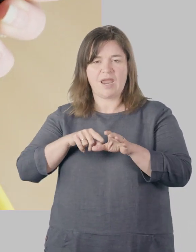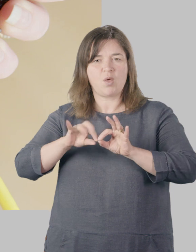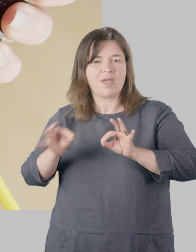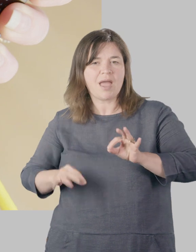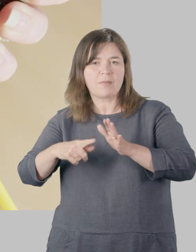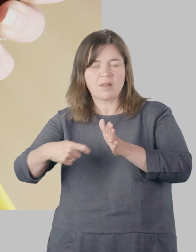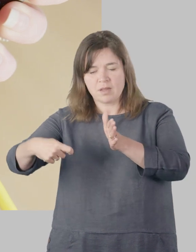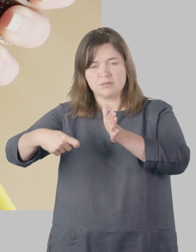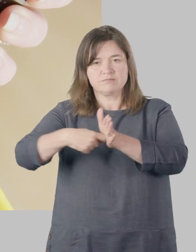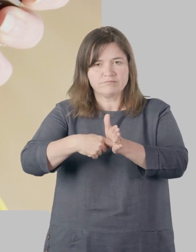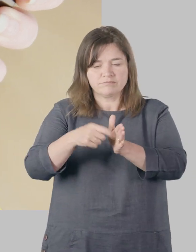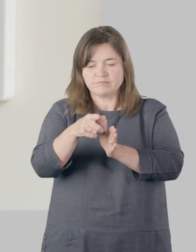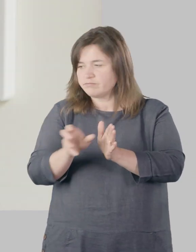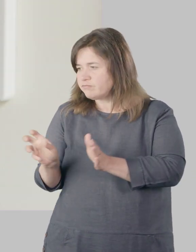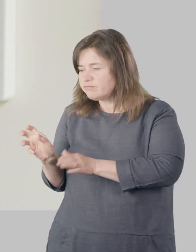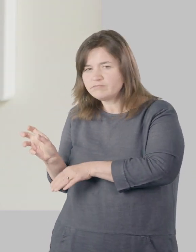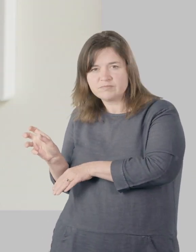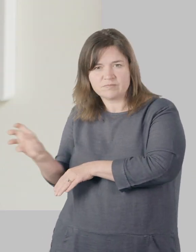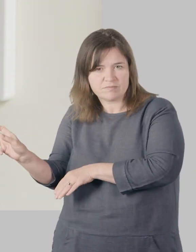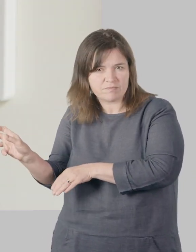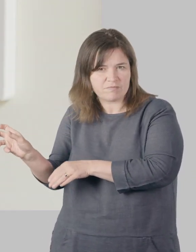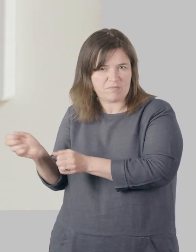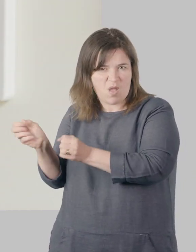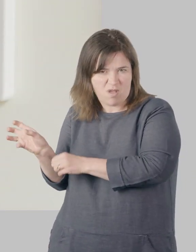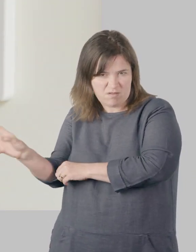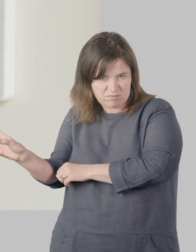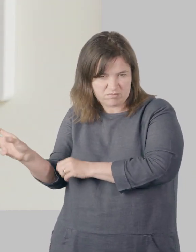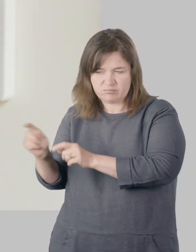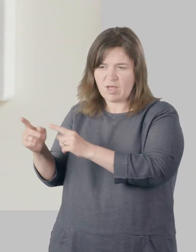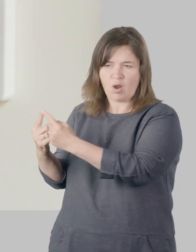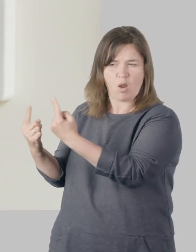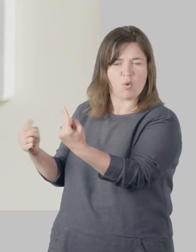and plug one end of the yellow Ethernet cable into it.